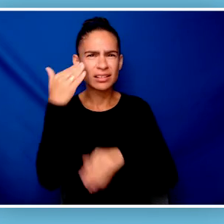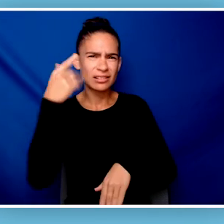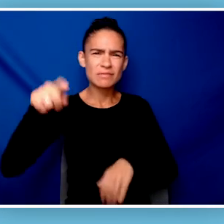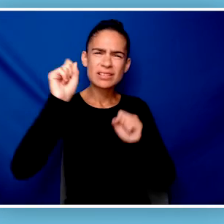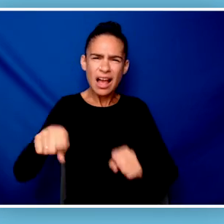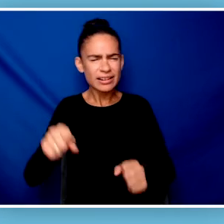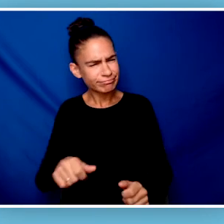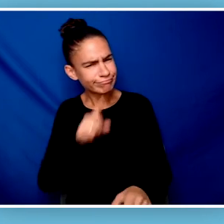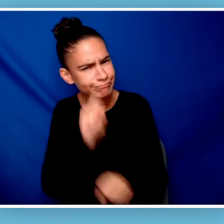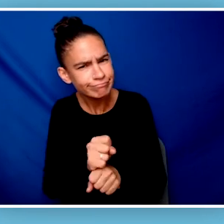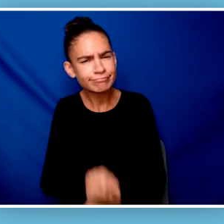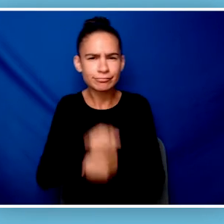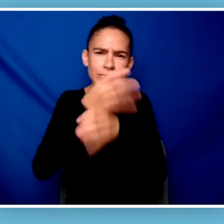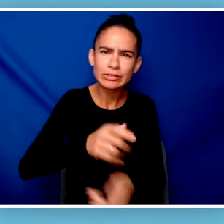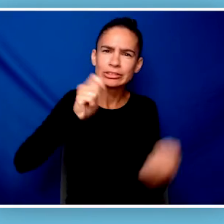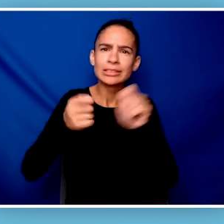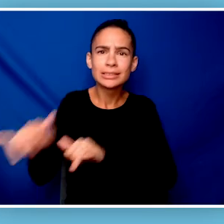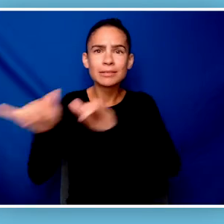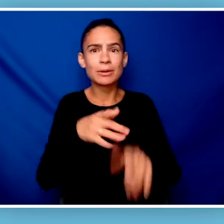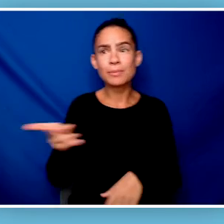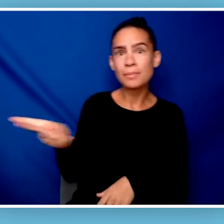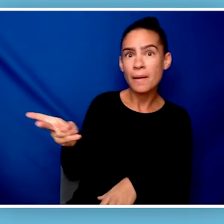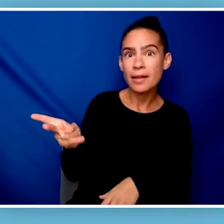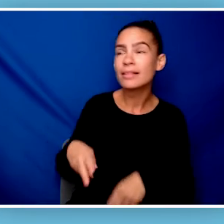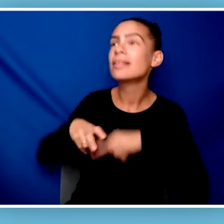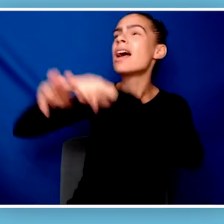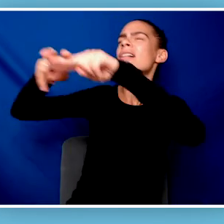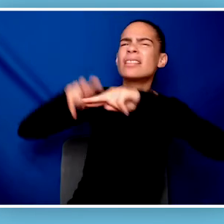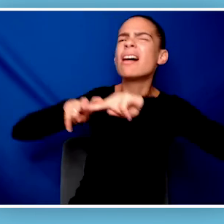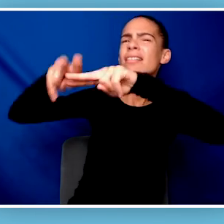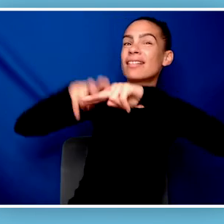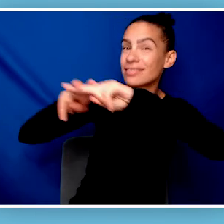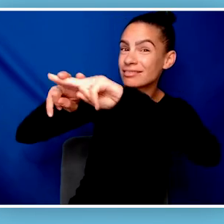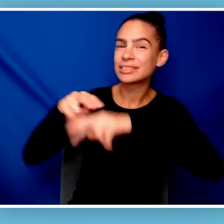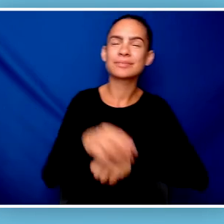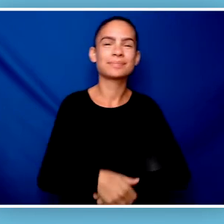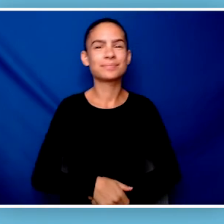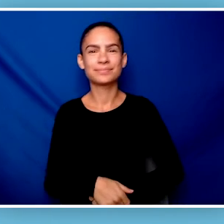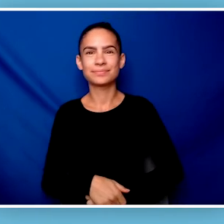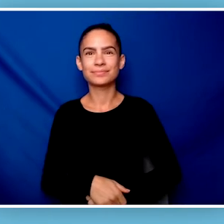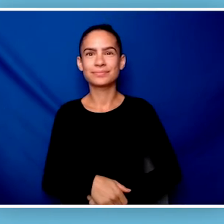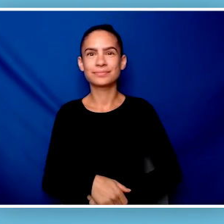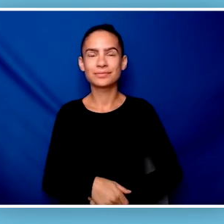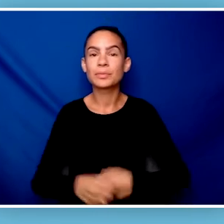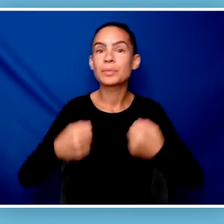know that you can make change happen just like Valentina and Hector. [Valentina] Higher! Higher! (giggles)